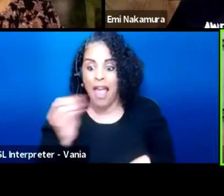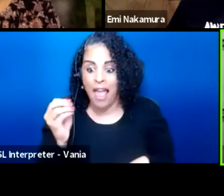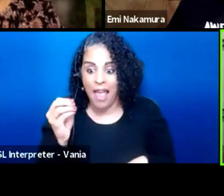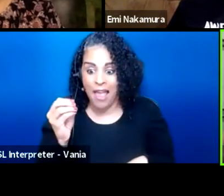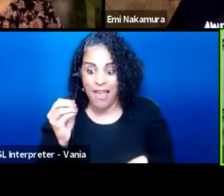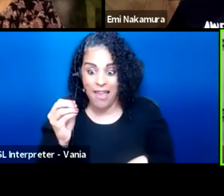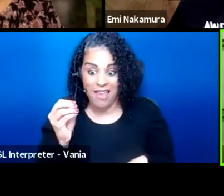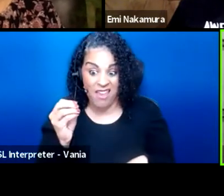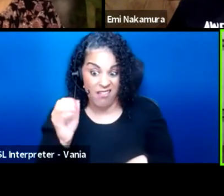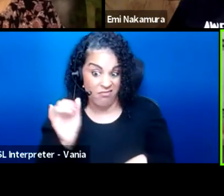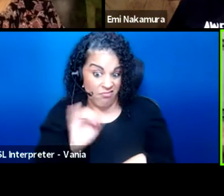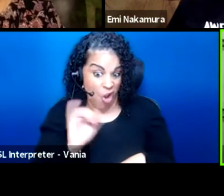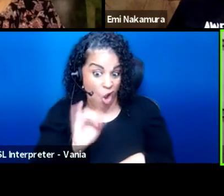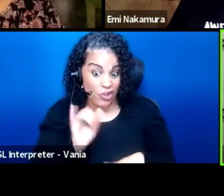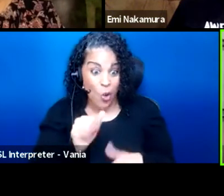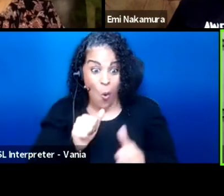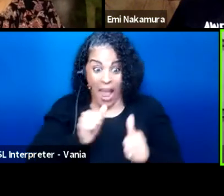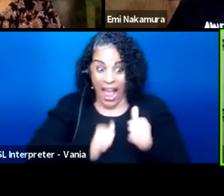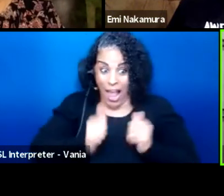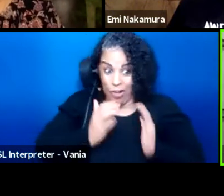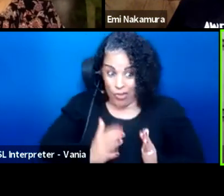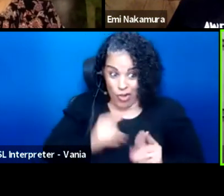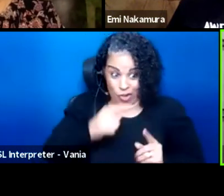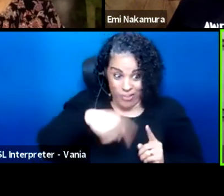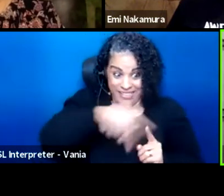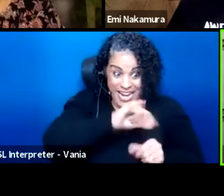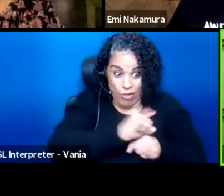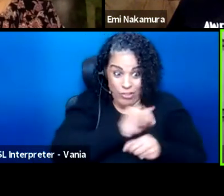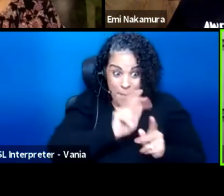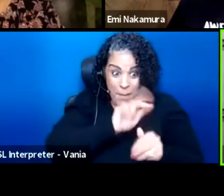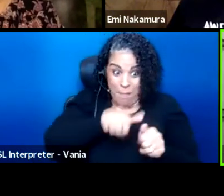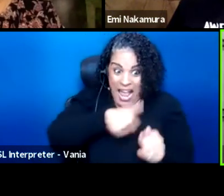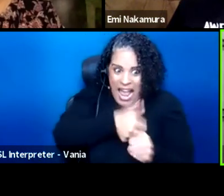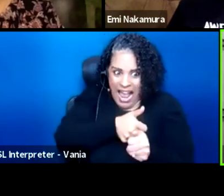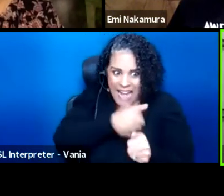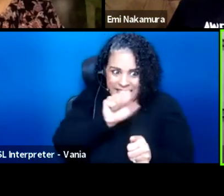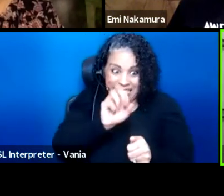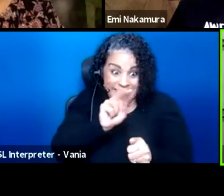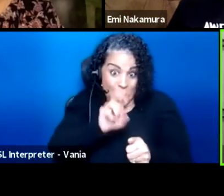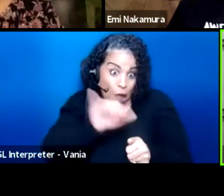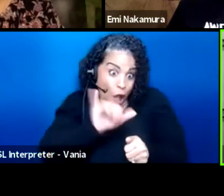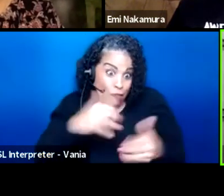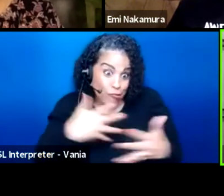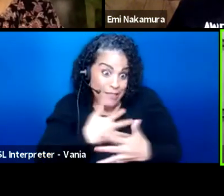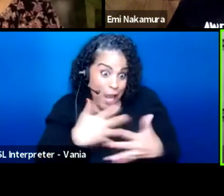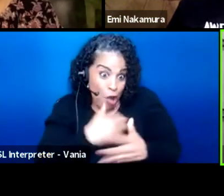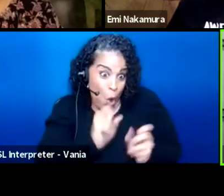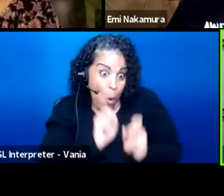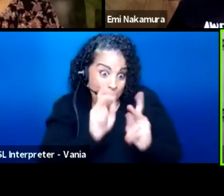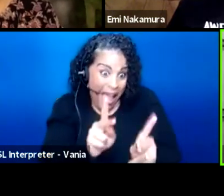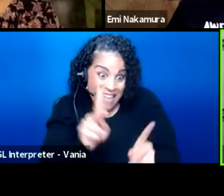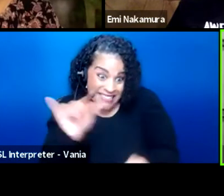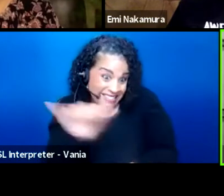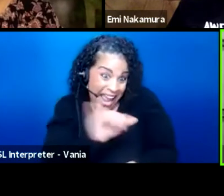you know, the actors and all of the industry people behind the scenes are also scared of going back for different kinds of reasons,